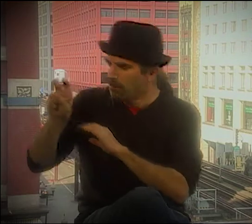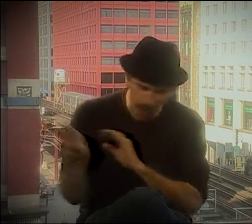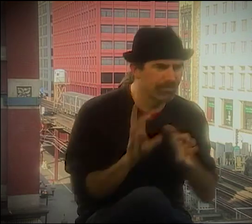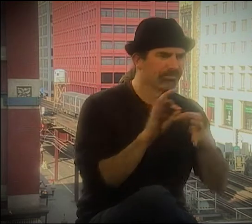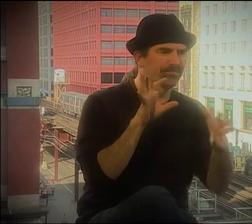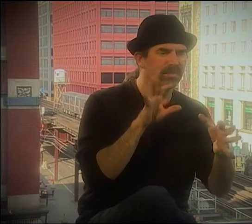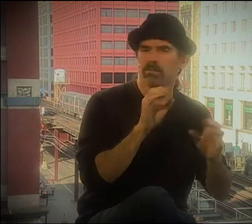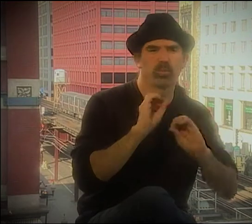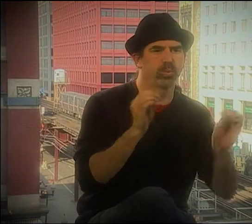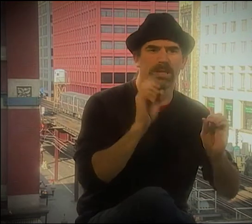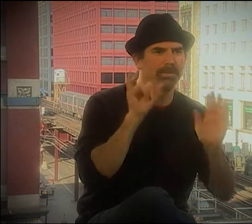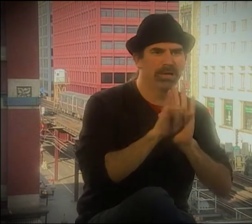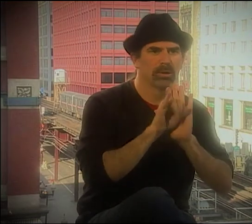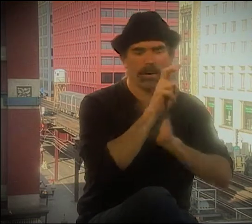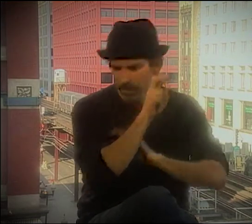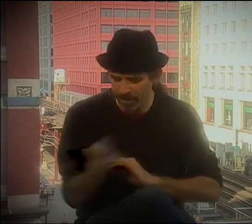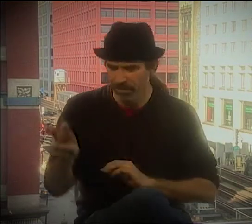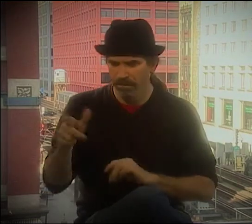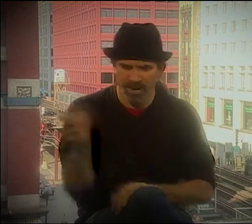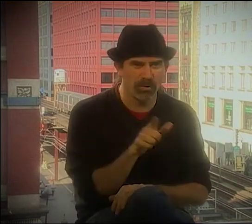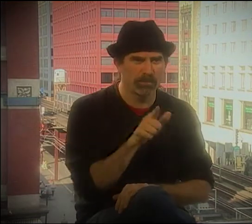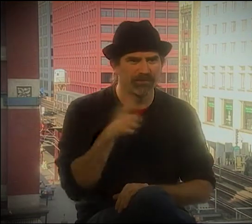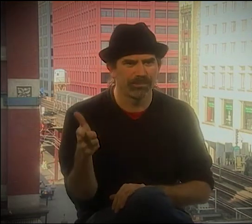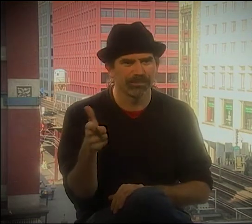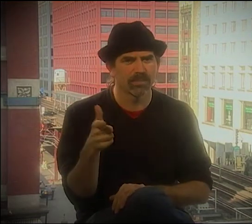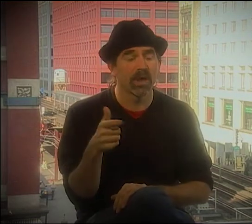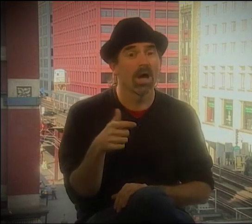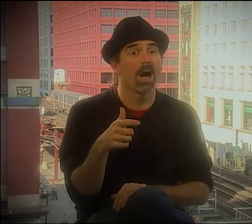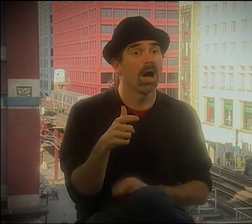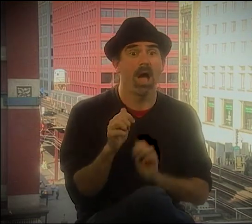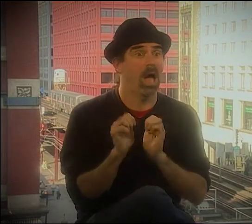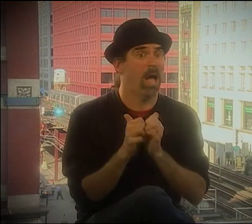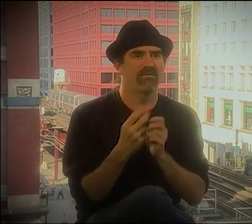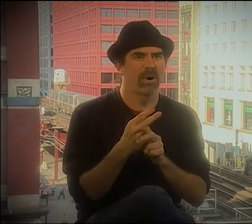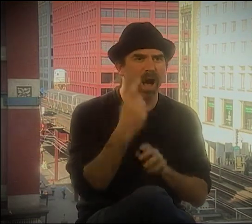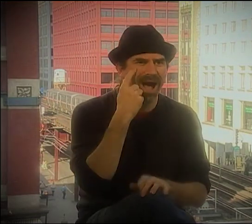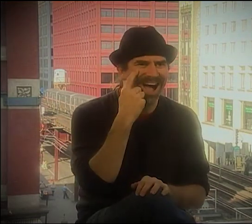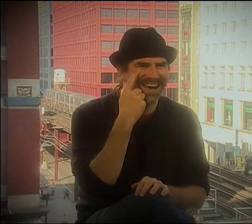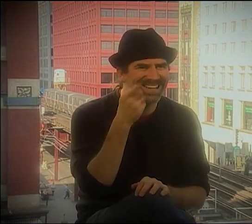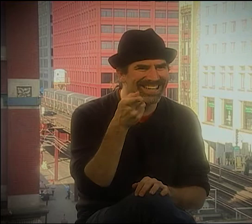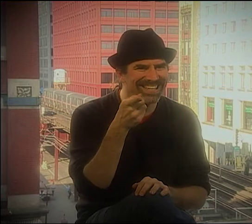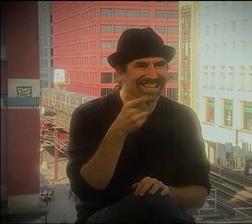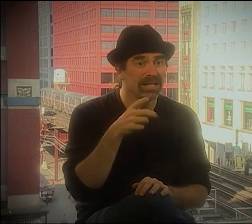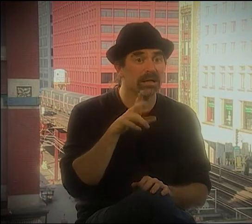AND IT WOULD BECOME SOMETHING CONCRETE WITH WORDS, AND THEN ALL OF A SUDDEN IT WOULD BECOME THE IMAGE, AND THEN HE